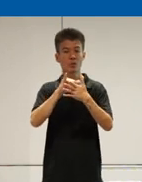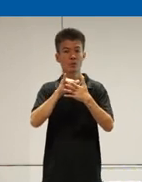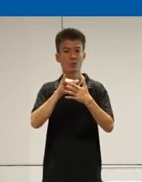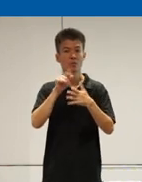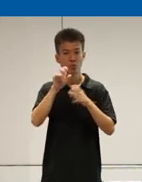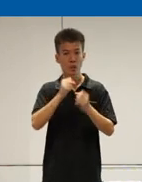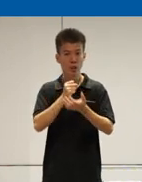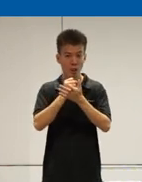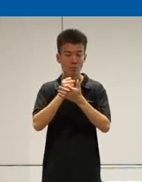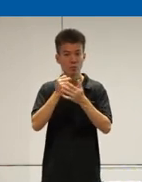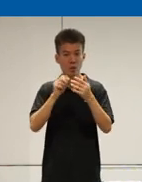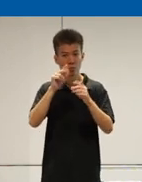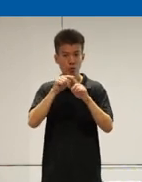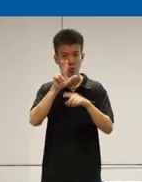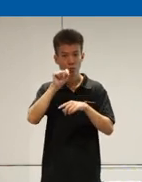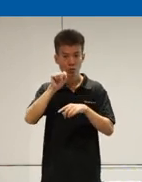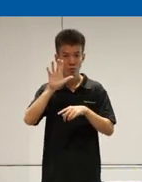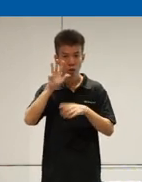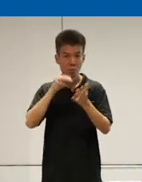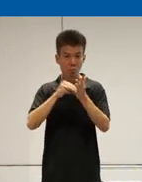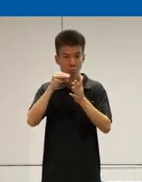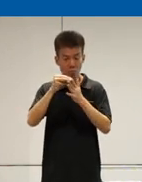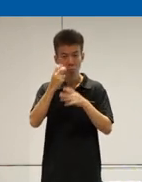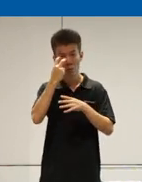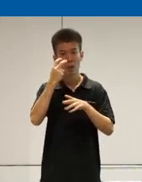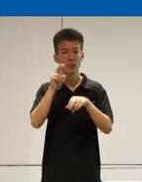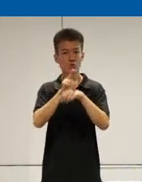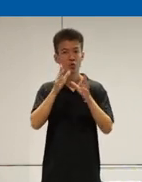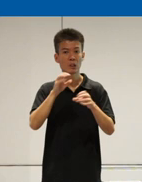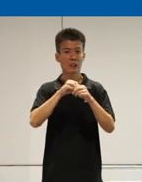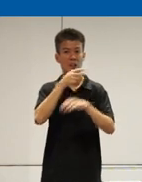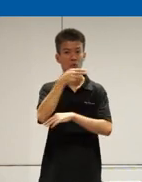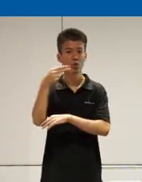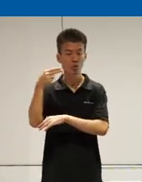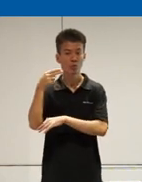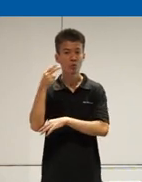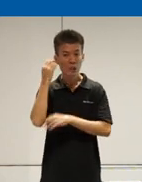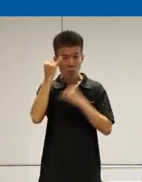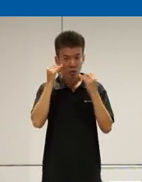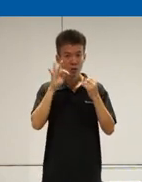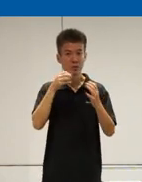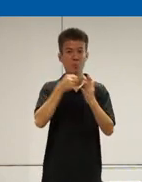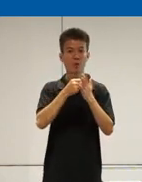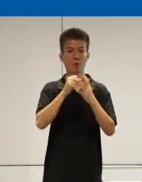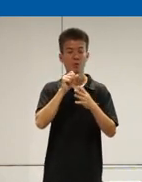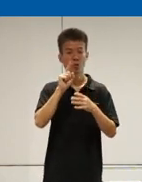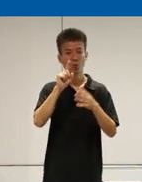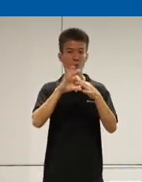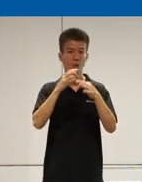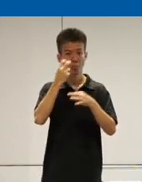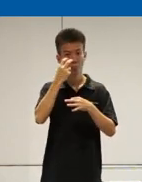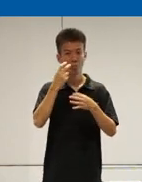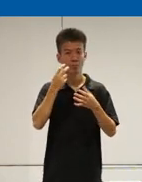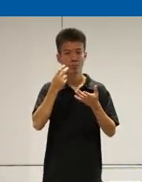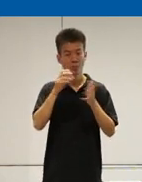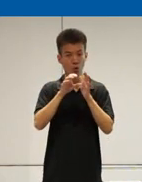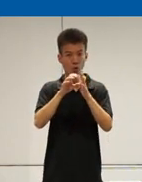help up to 3.5 million blind users in Indonesia so imagine the impact of one line correct code